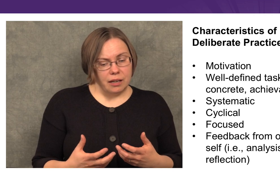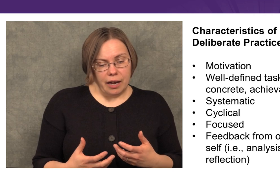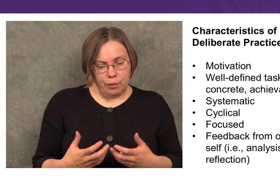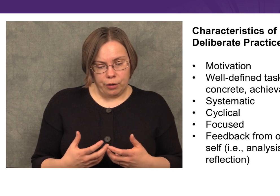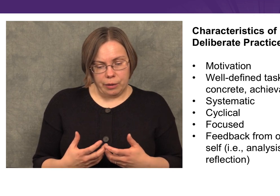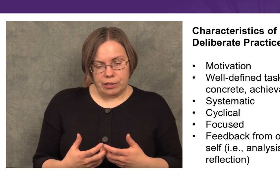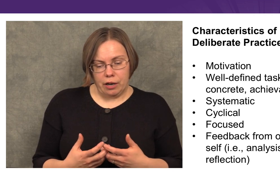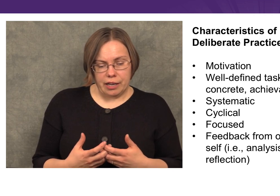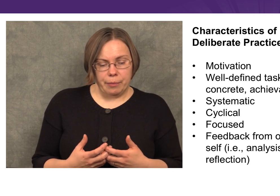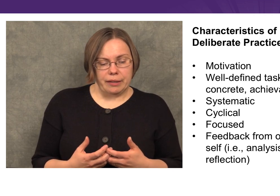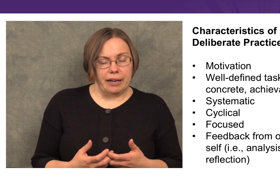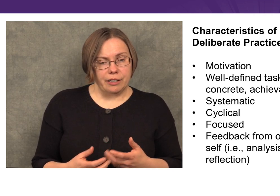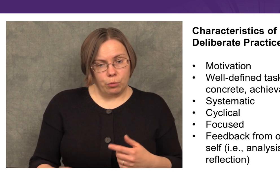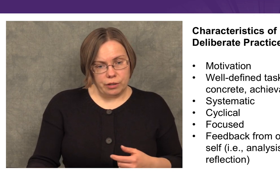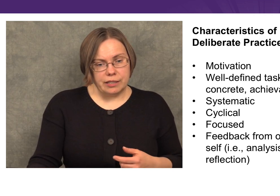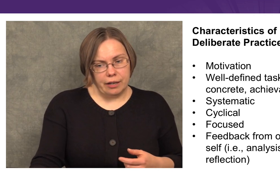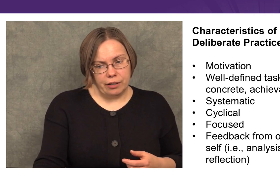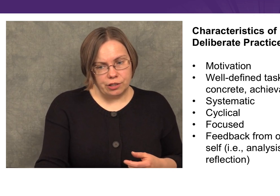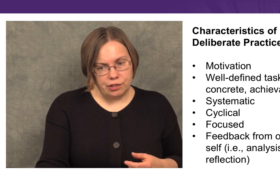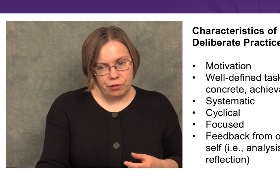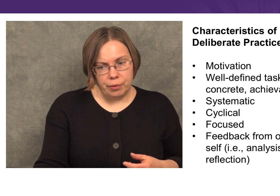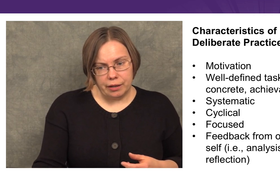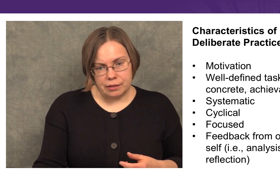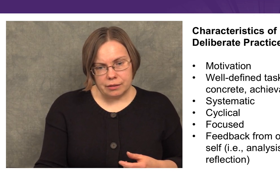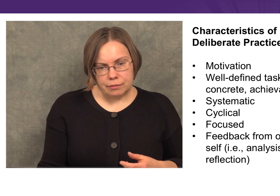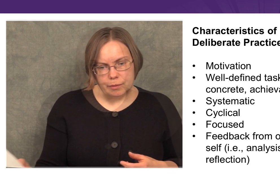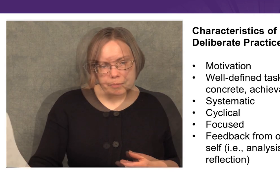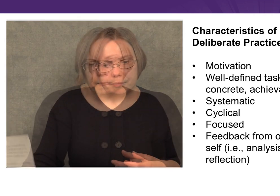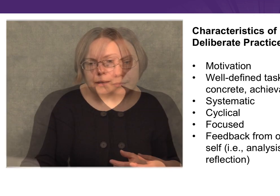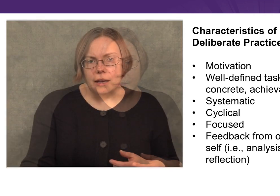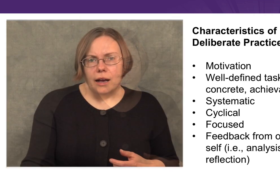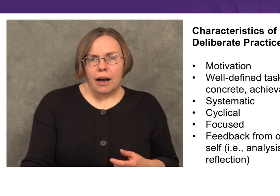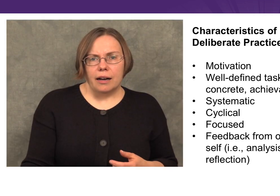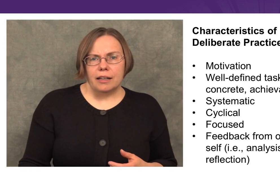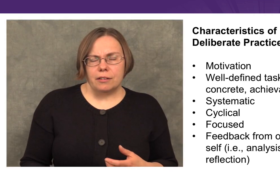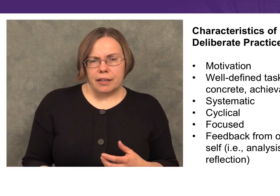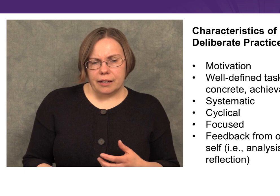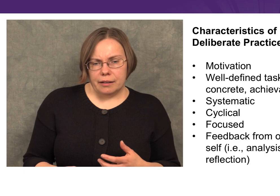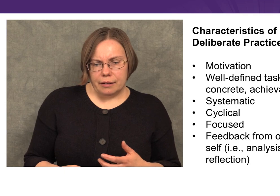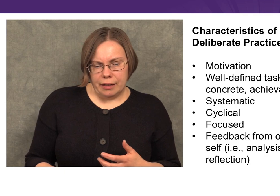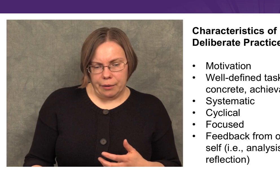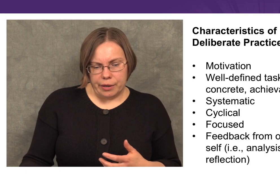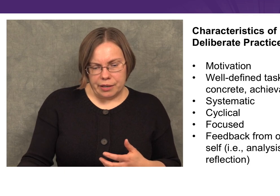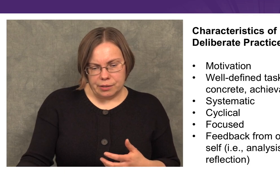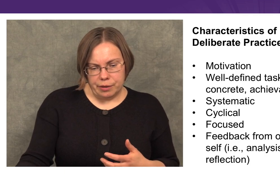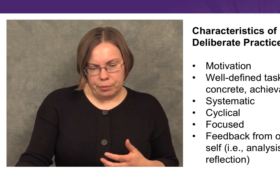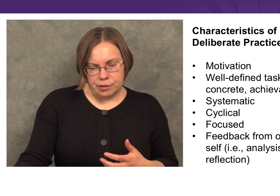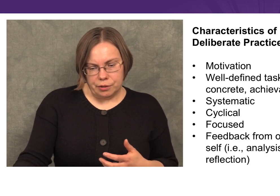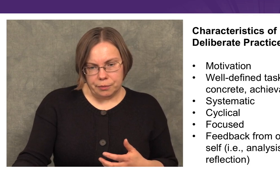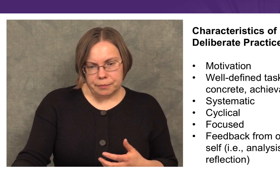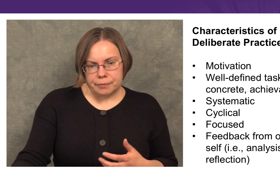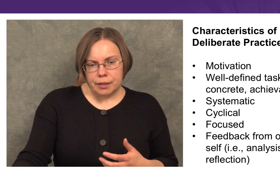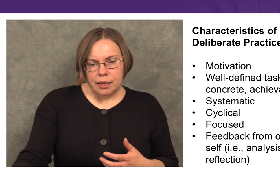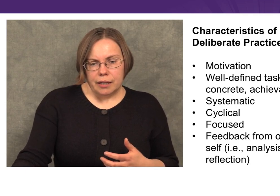and we’re going to be talking about that in more detail in just a few minutes. Another thing that we need to be able to do